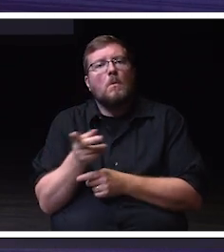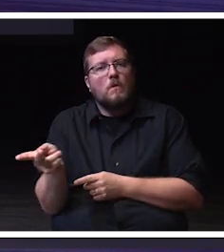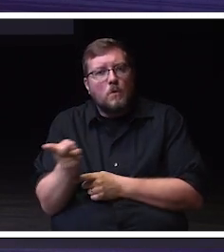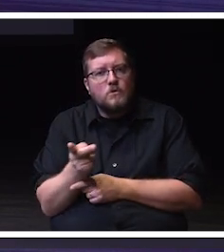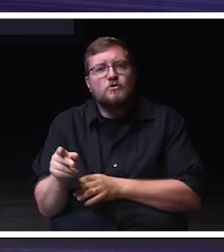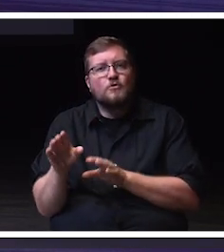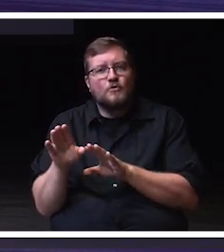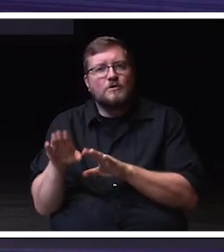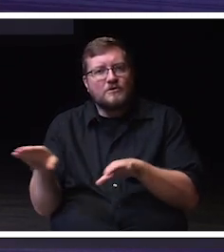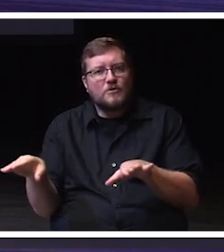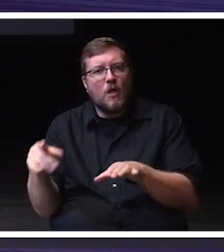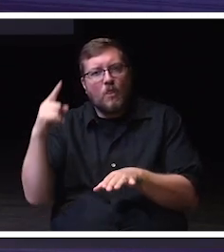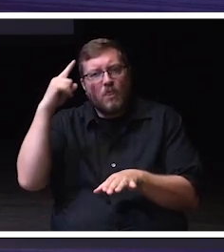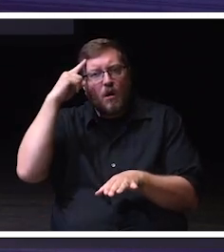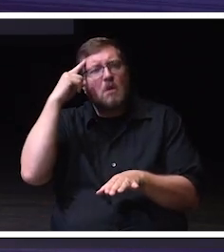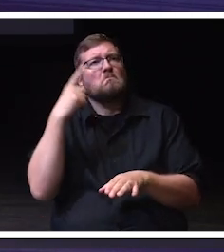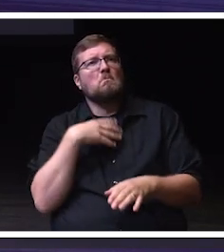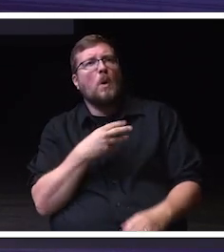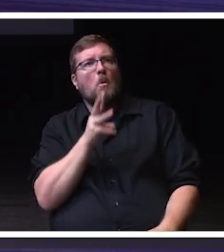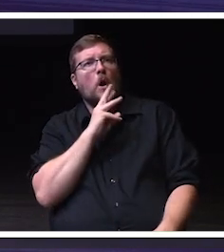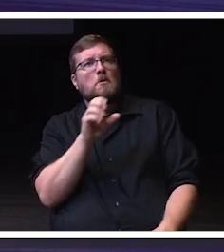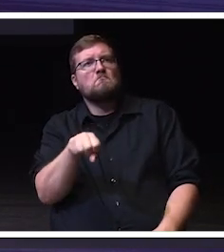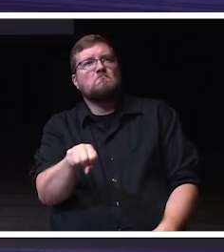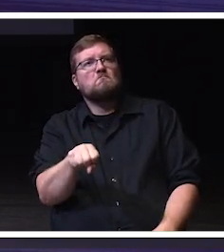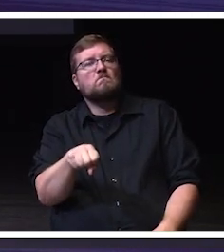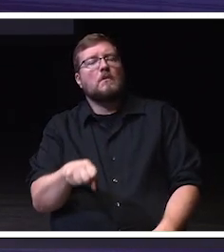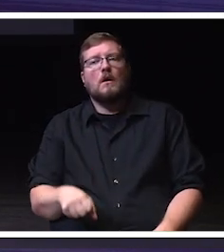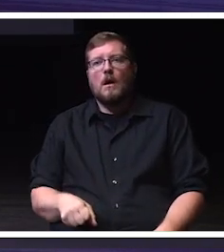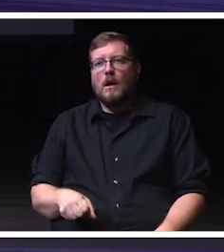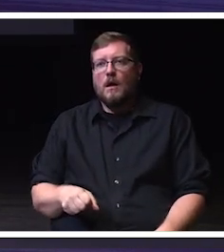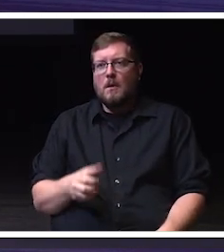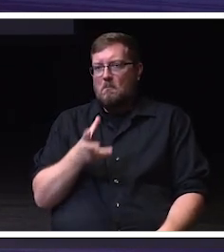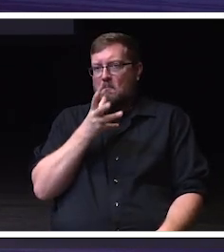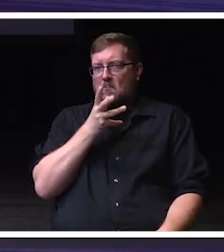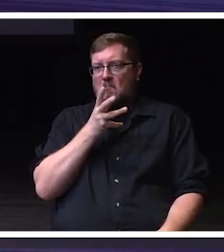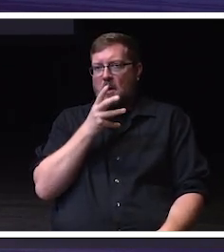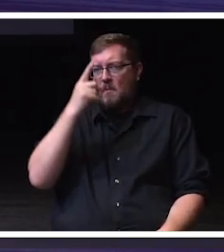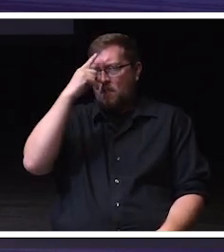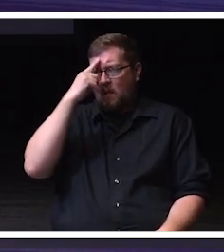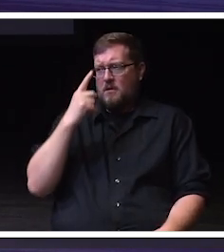As a result, The mom was curious and said, well, what is this culture about? What is Whitewater about?